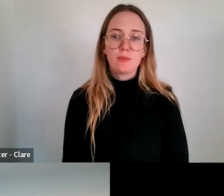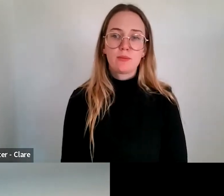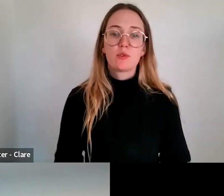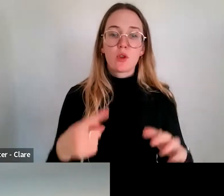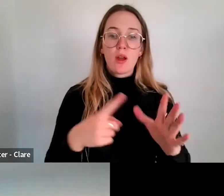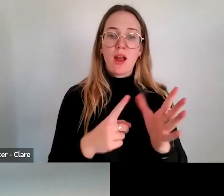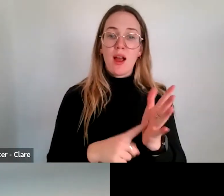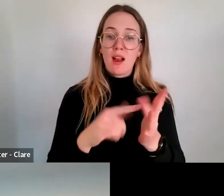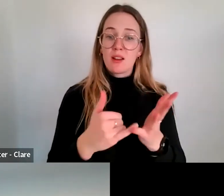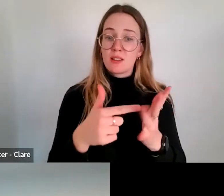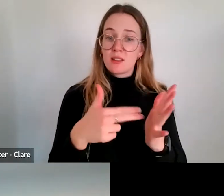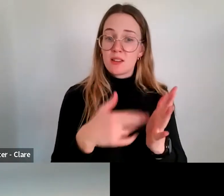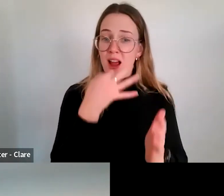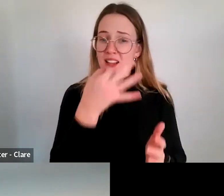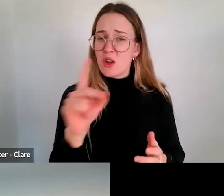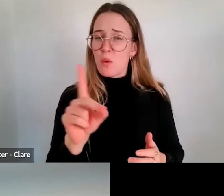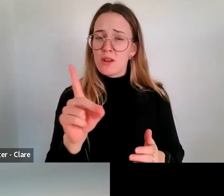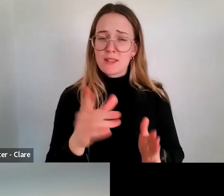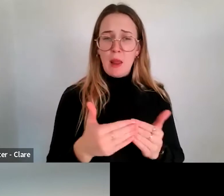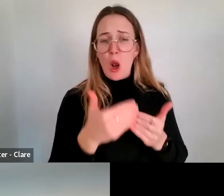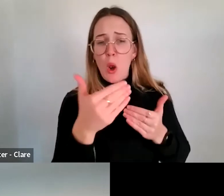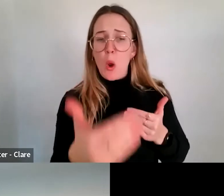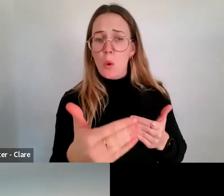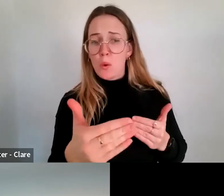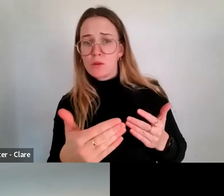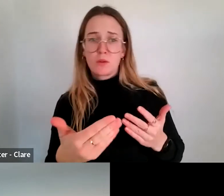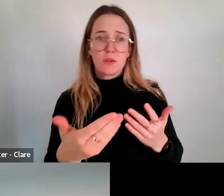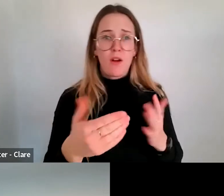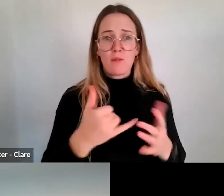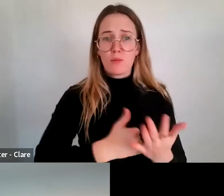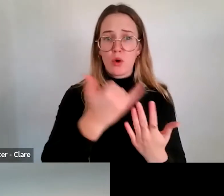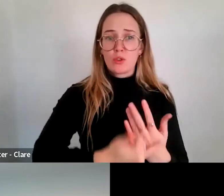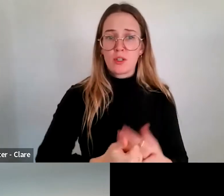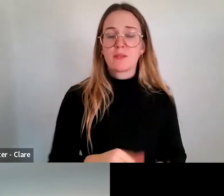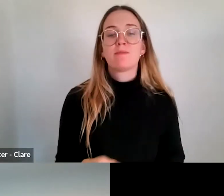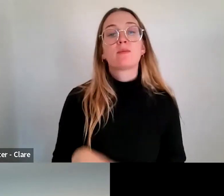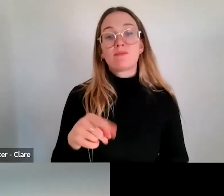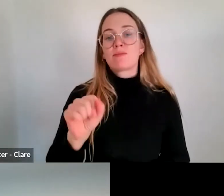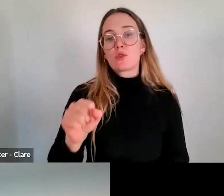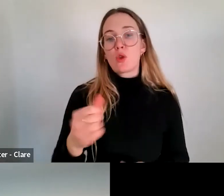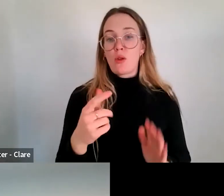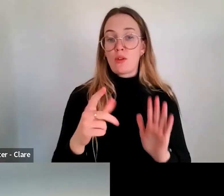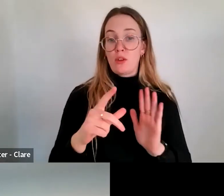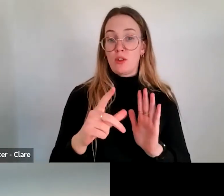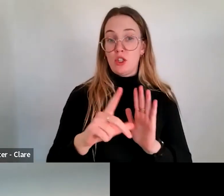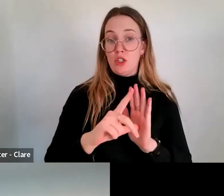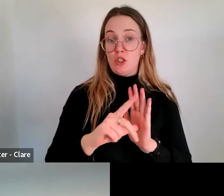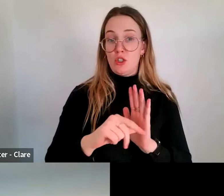longest a project can be?" So there's a 2-year time frame in relation to the grants themselves.